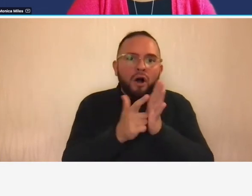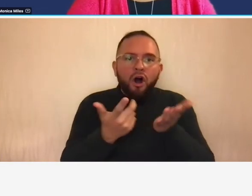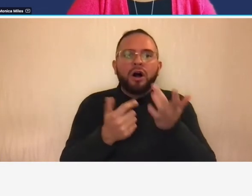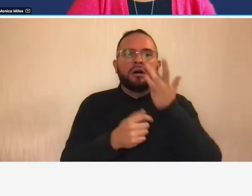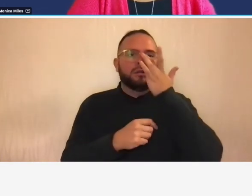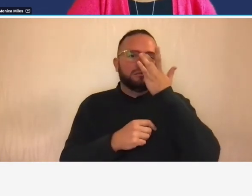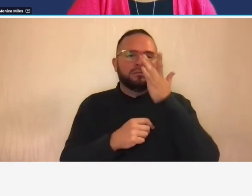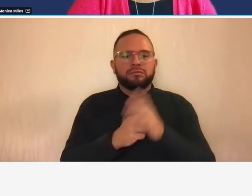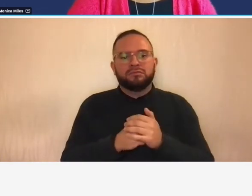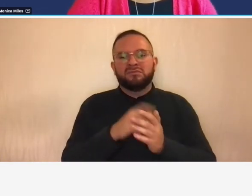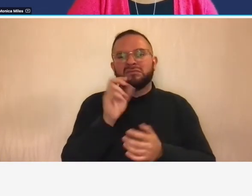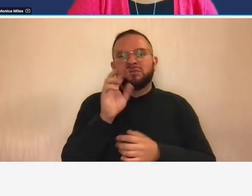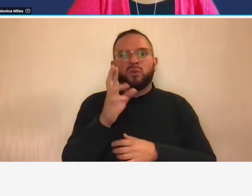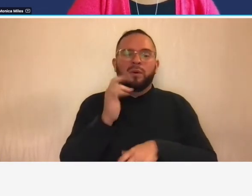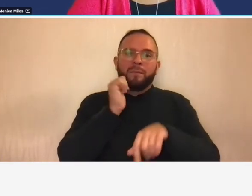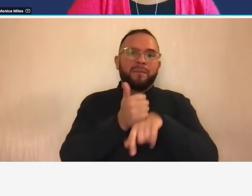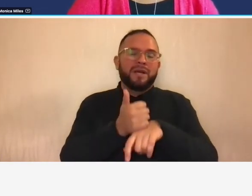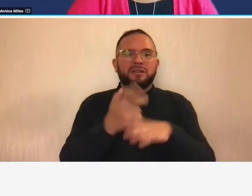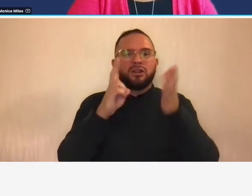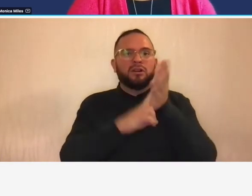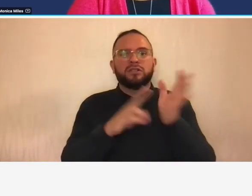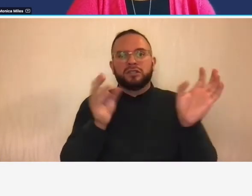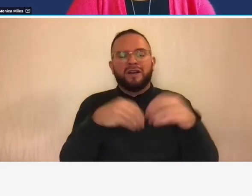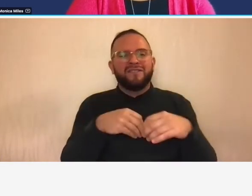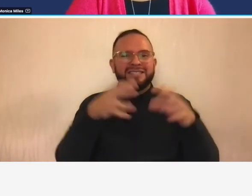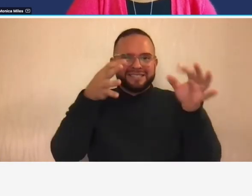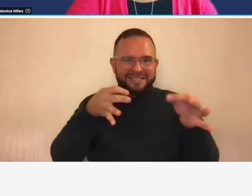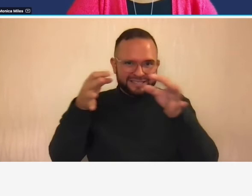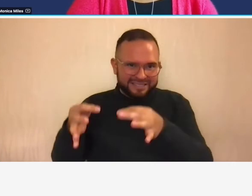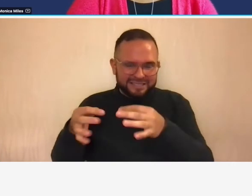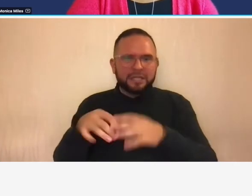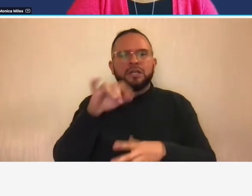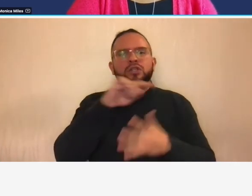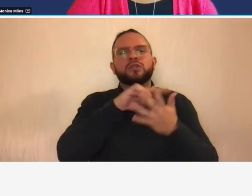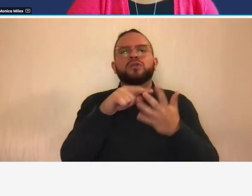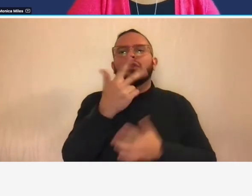based on a contracting officer's decision so those are the three ways that costs can be